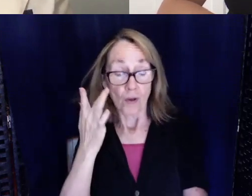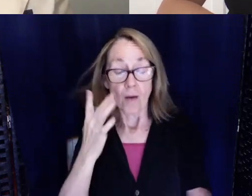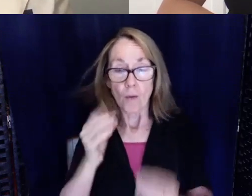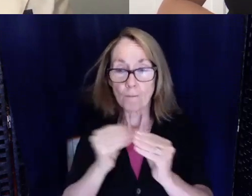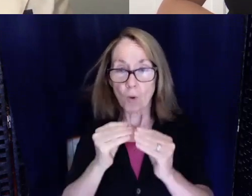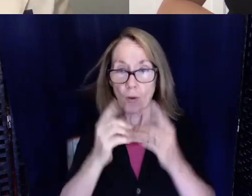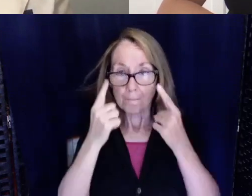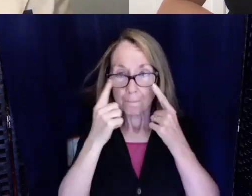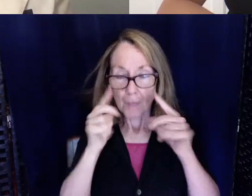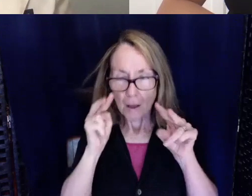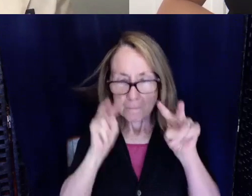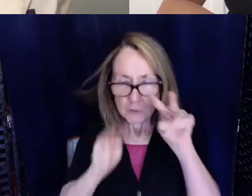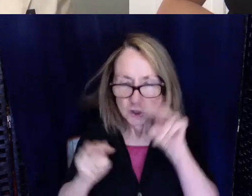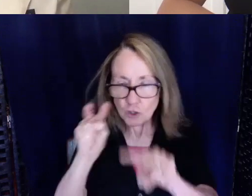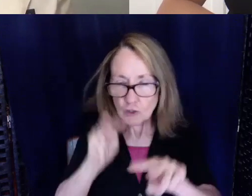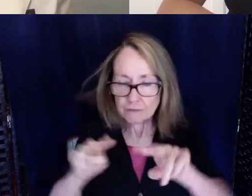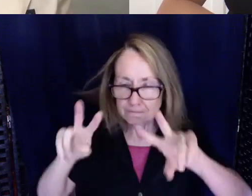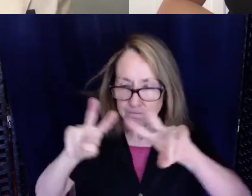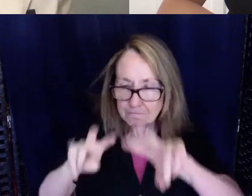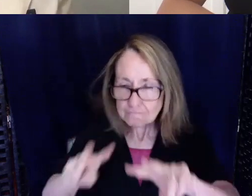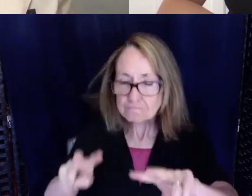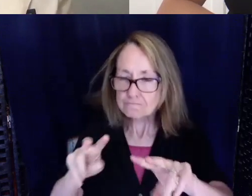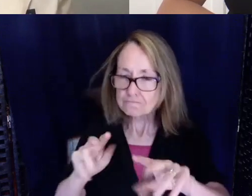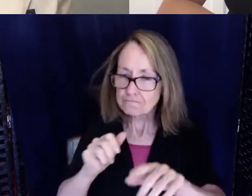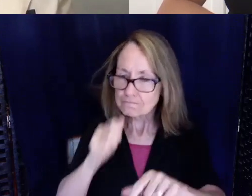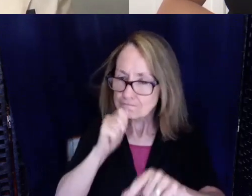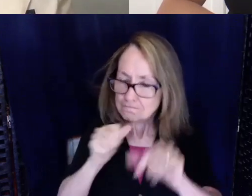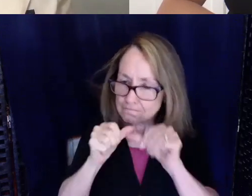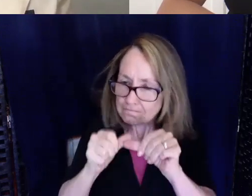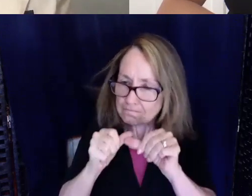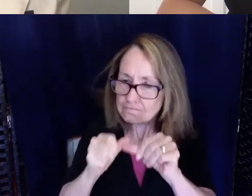persistent. We can see things that hearing providers